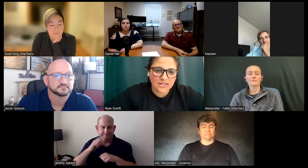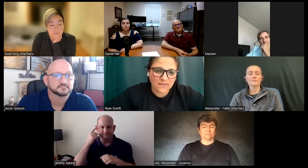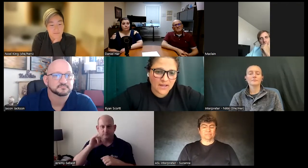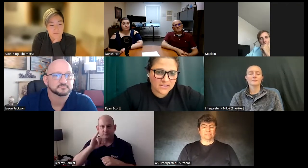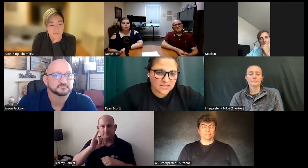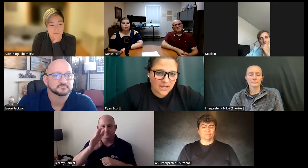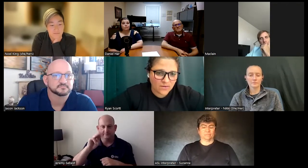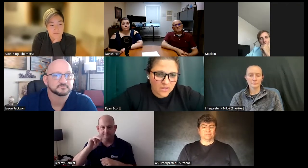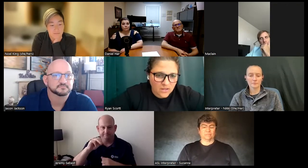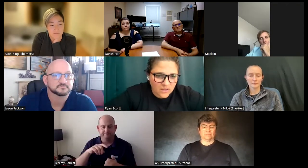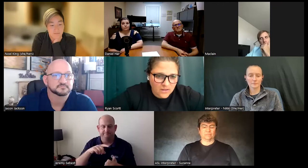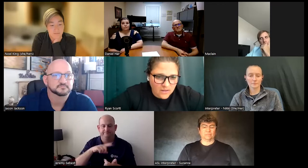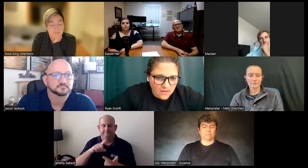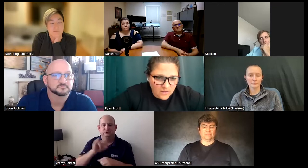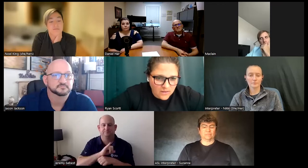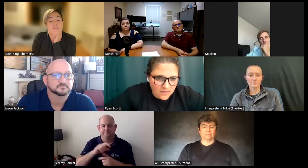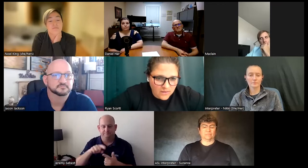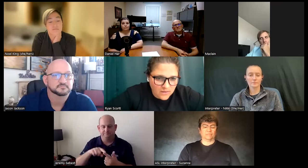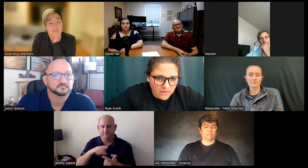trying to get that sent out